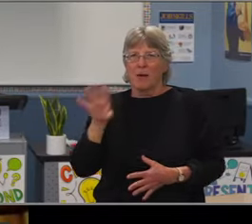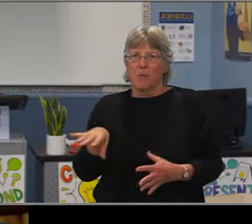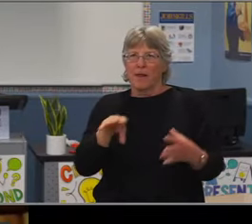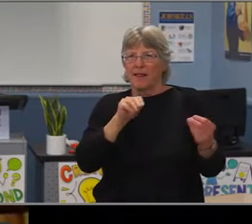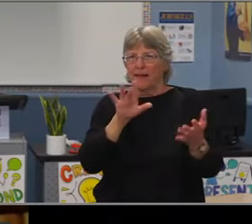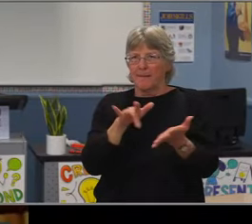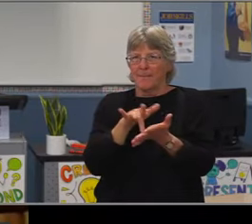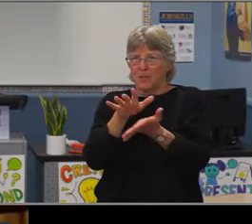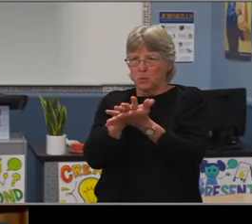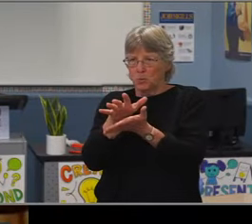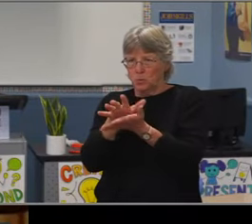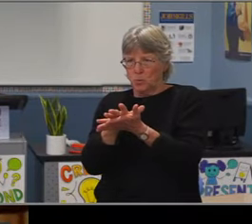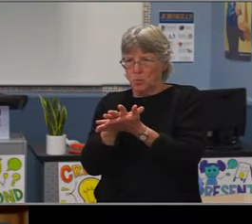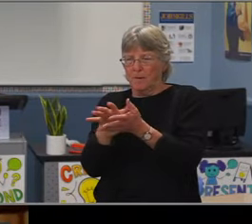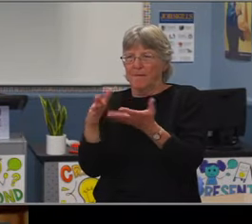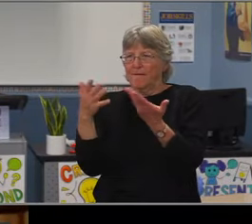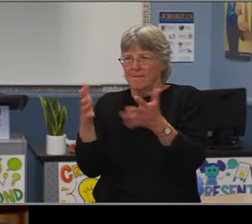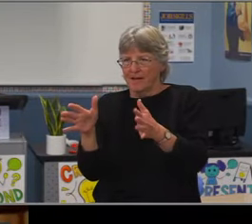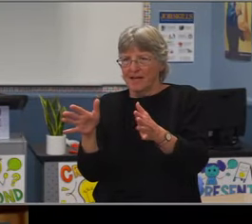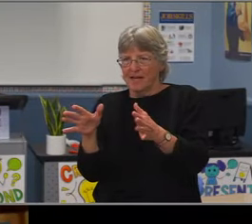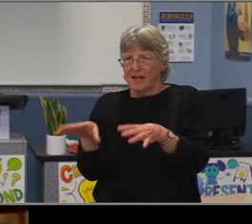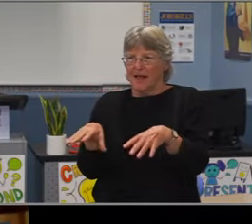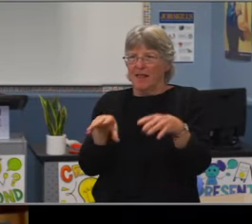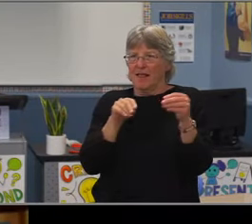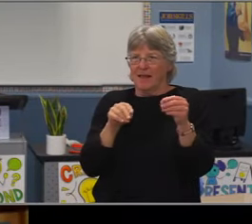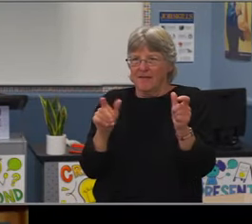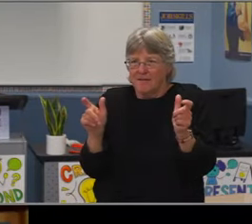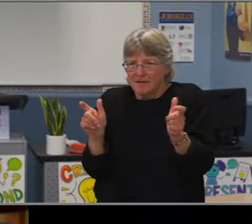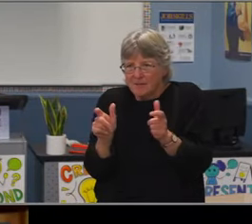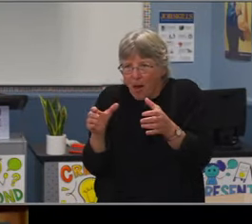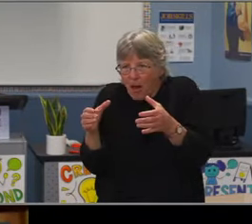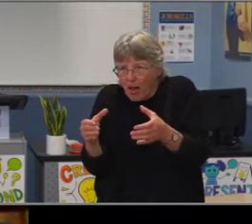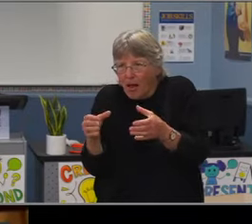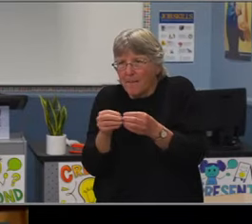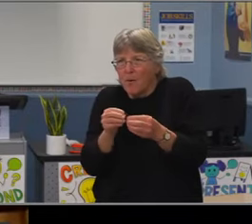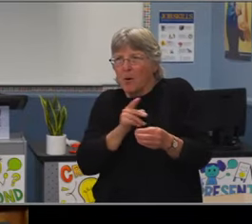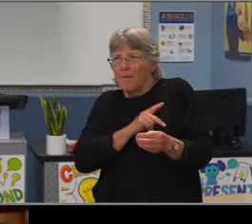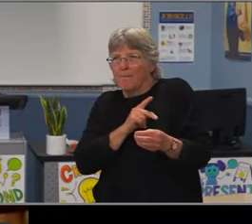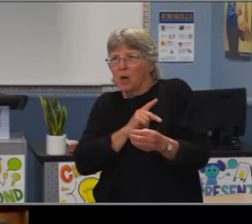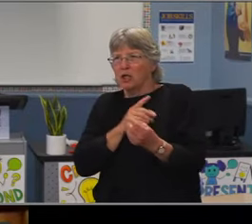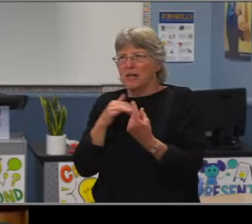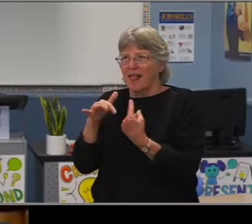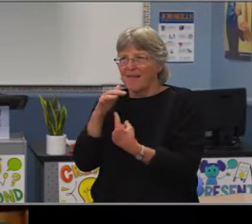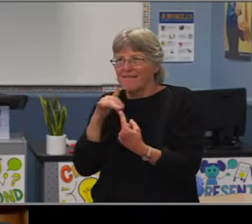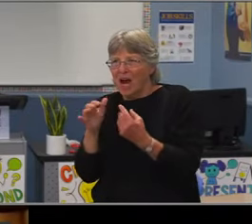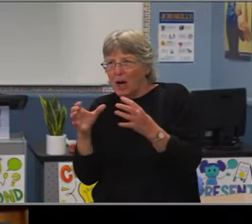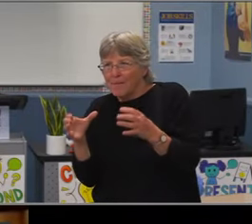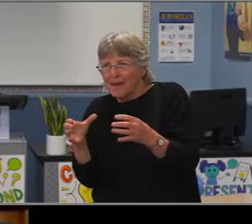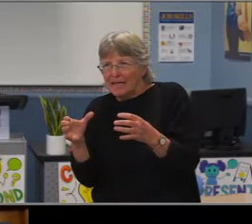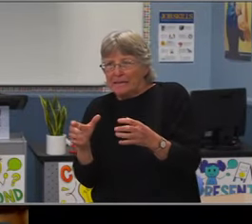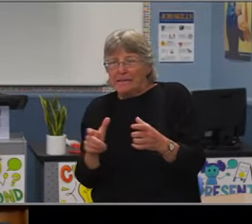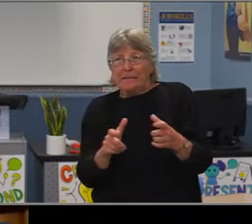the longterm trends in student achievement in particular of our middle school students at our K-8 schools.